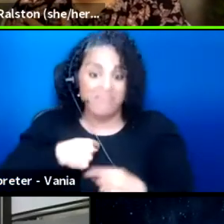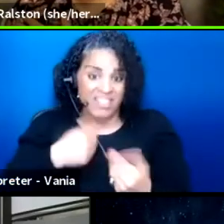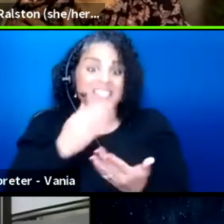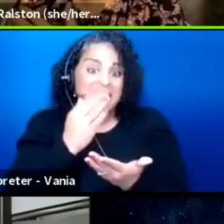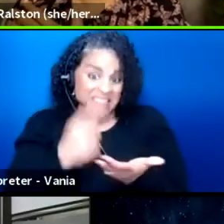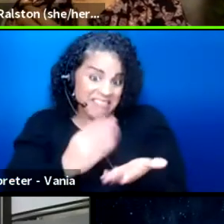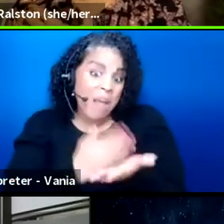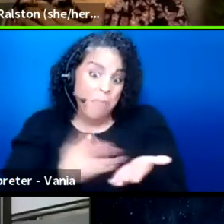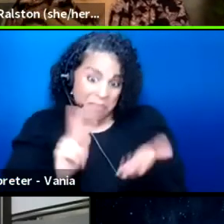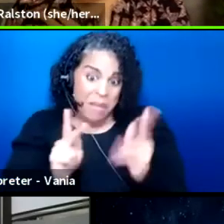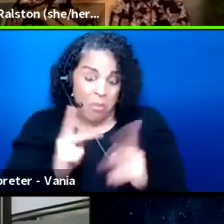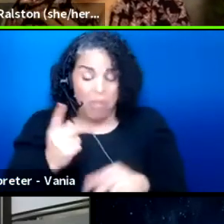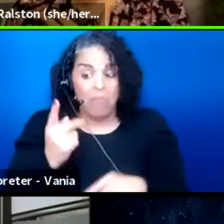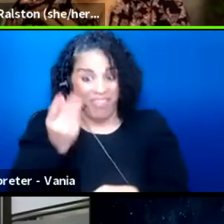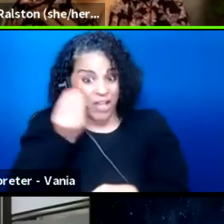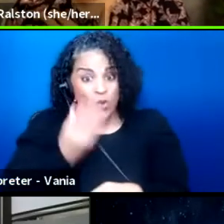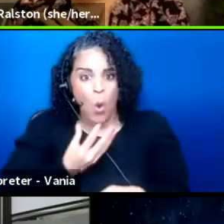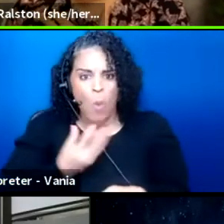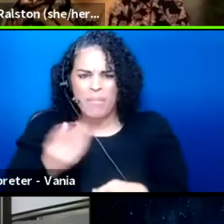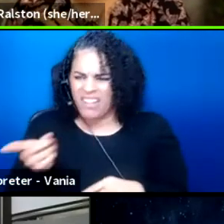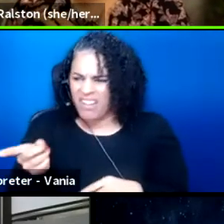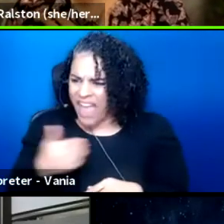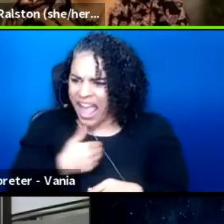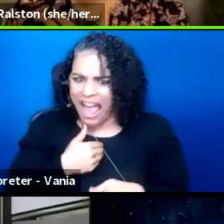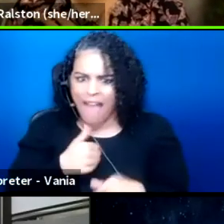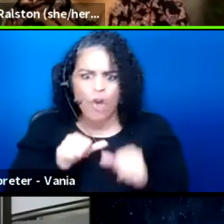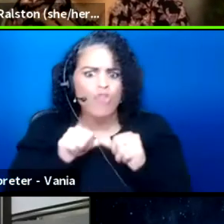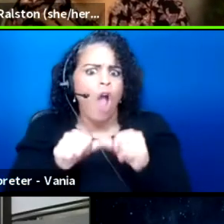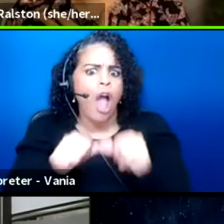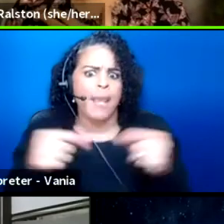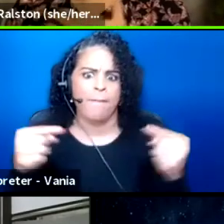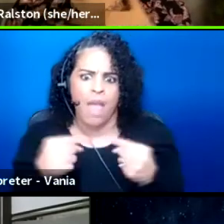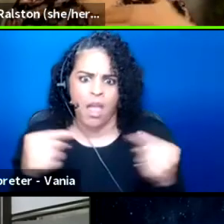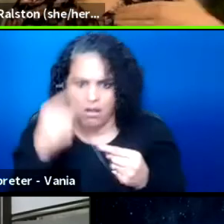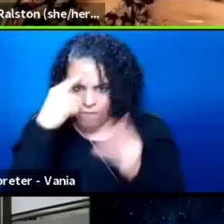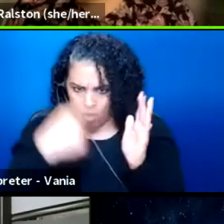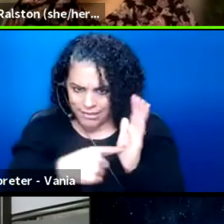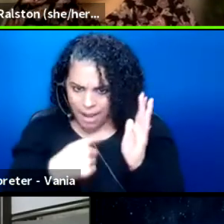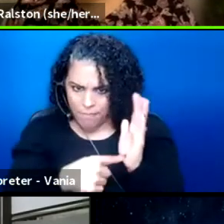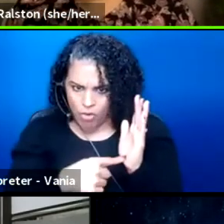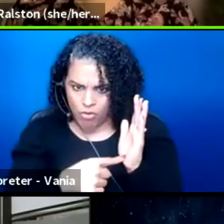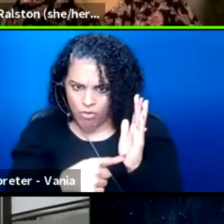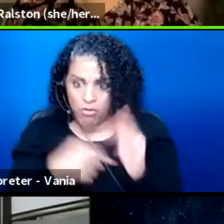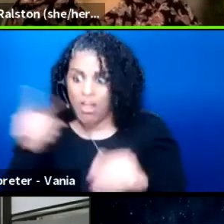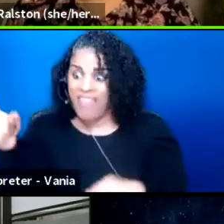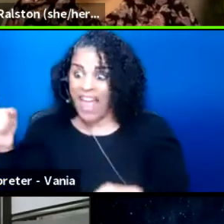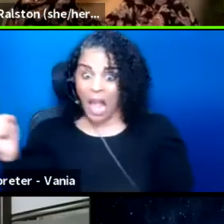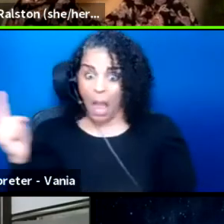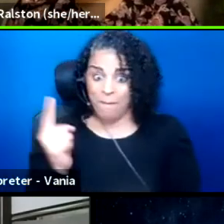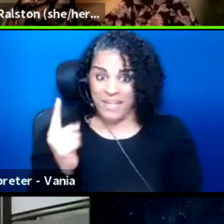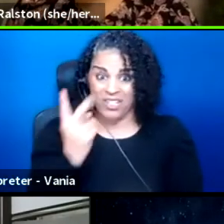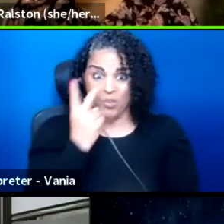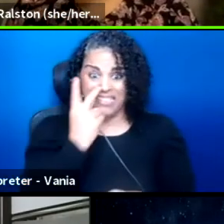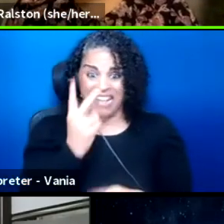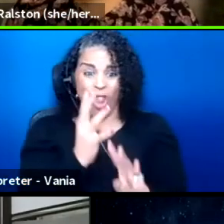that they have chronic pain, for example, and they come in and they see this long line